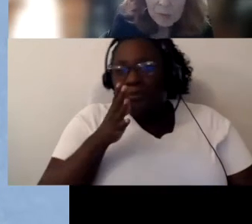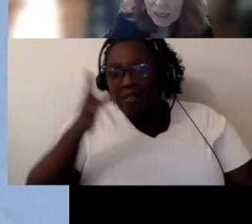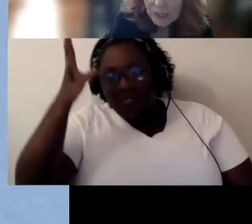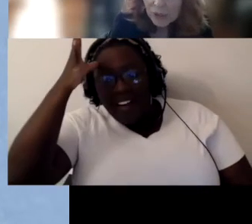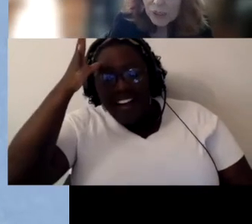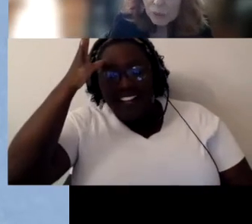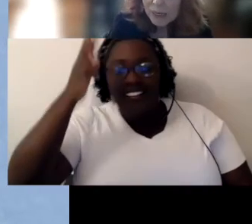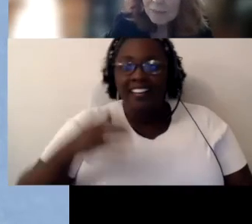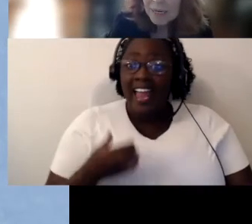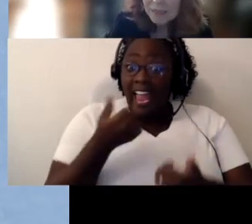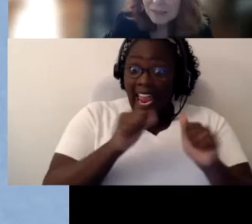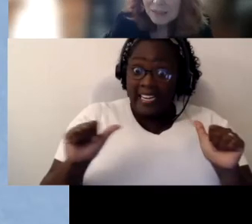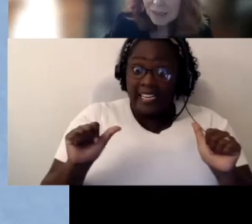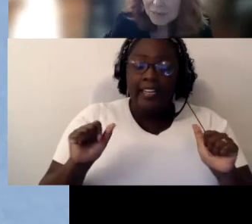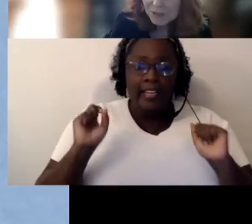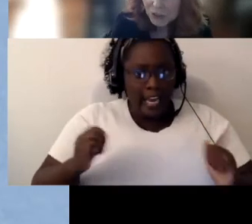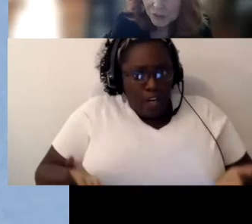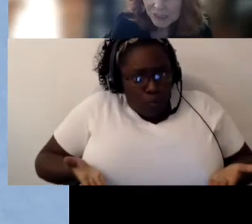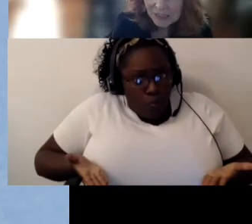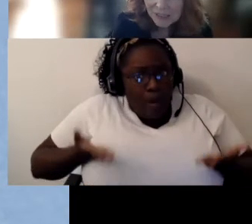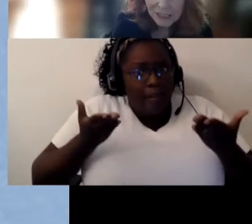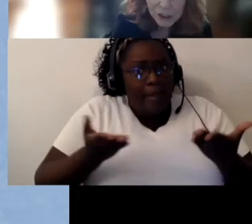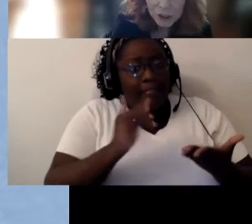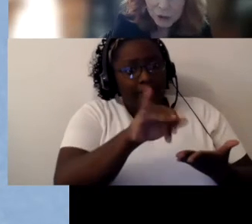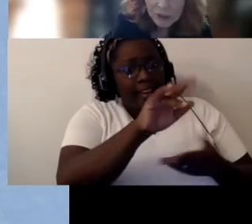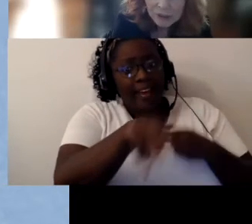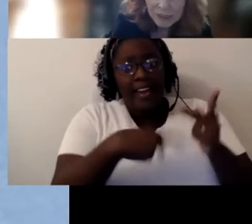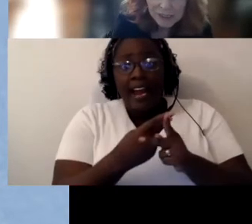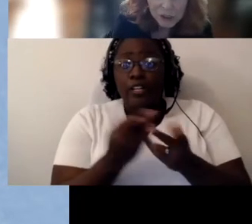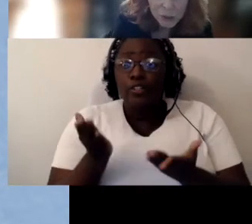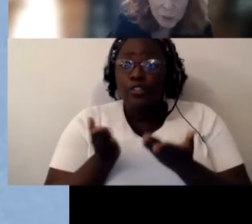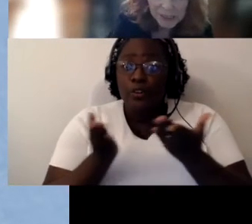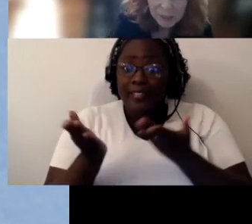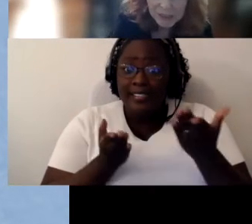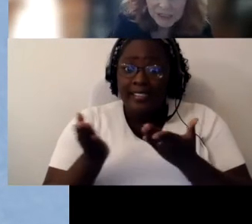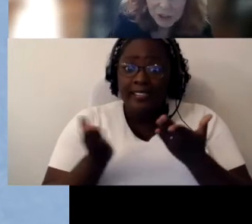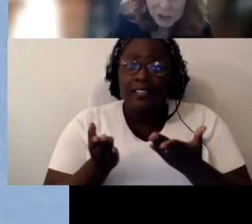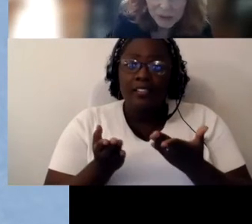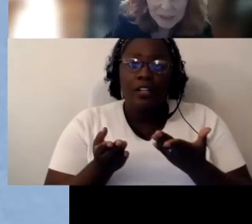Anyone who can recommend these types of services and ensure as you're working with these children.